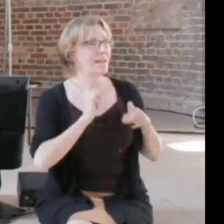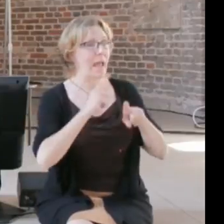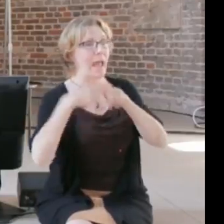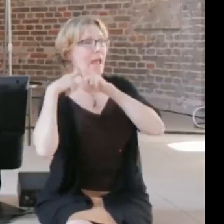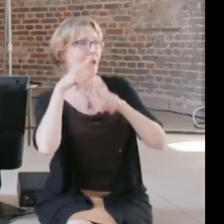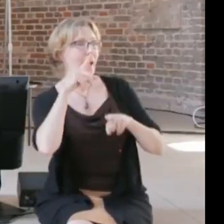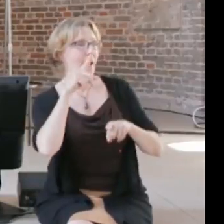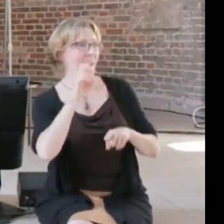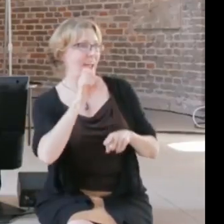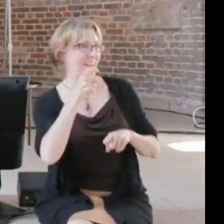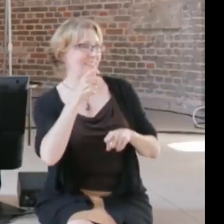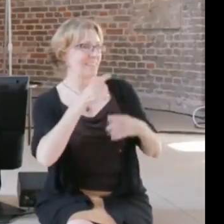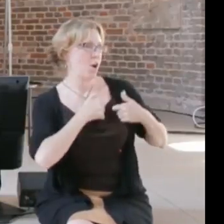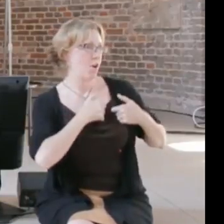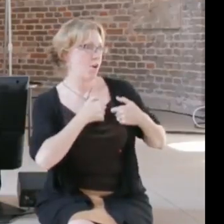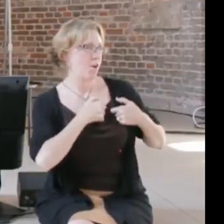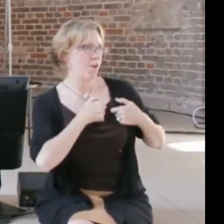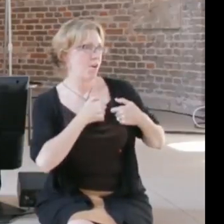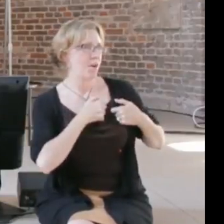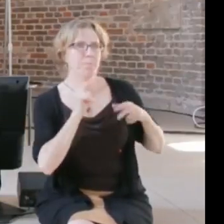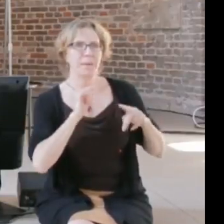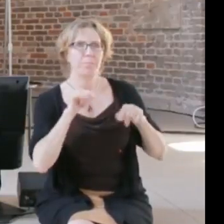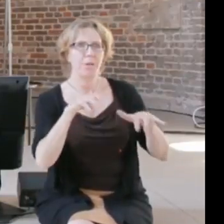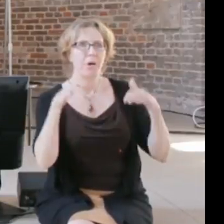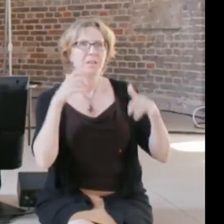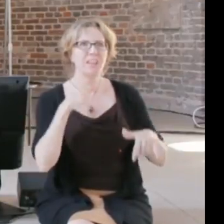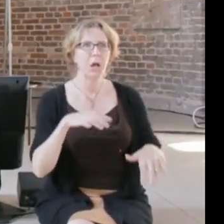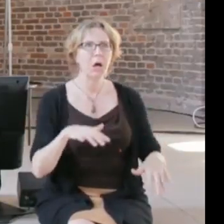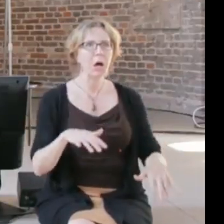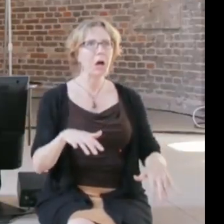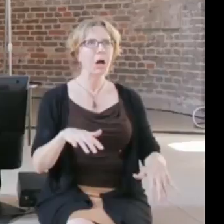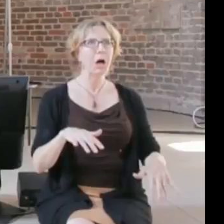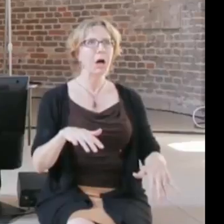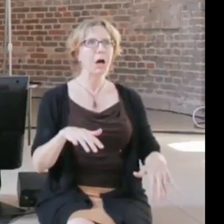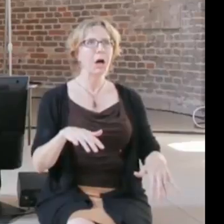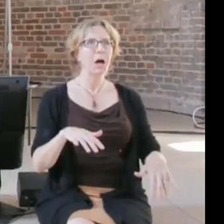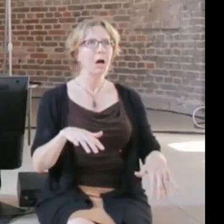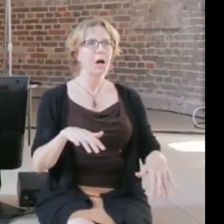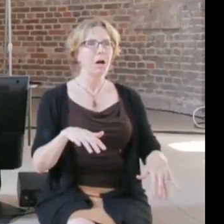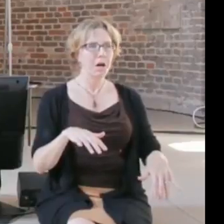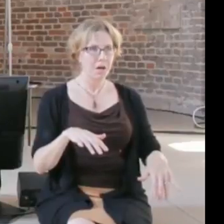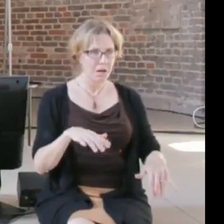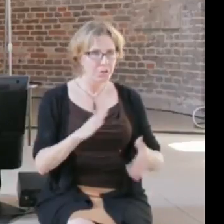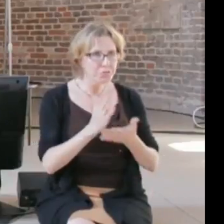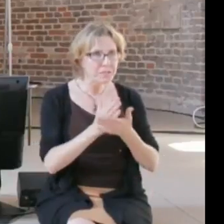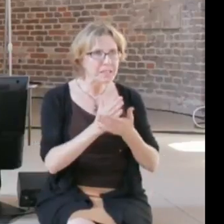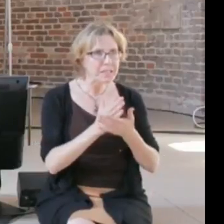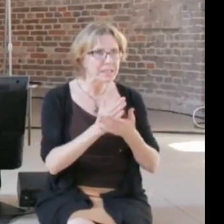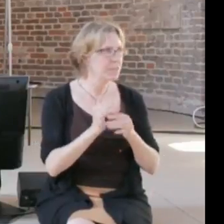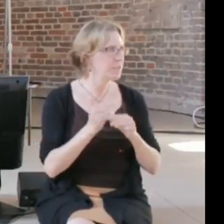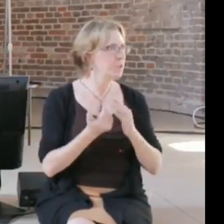there was this gasp in the audience when they saw what this new company is doing or this